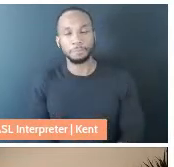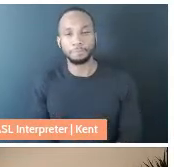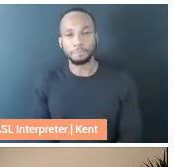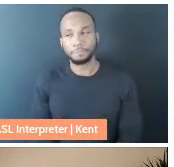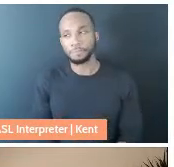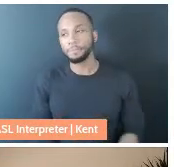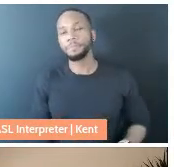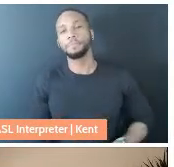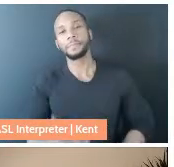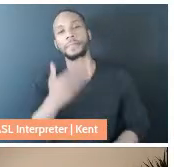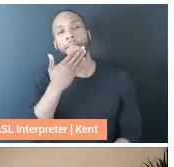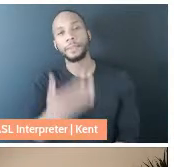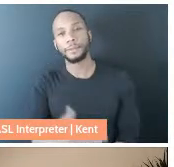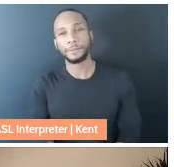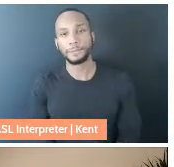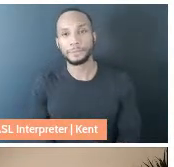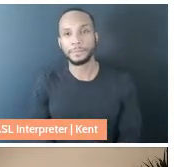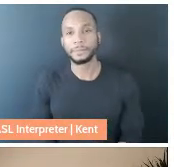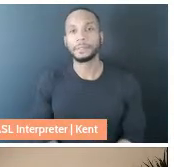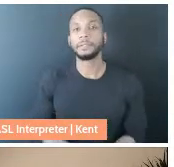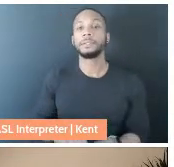Thank you. Elliot, yeah, we'll go to you next.